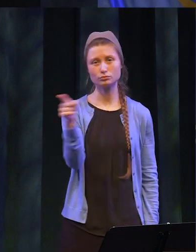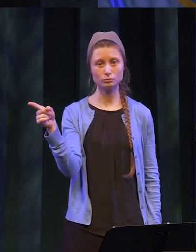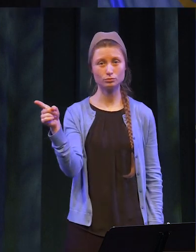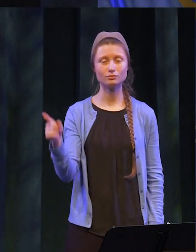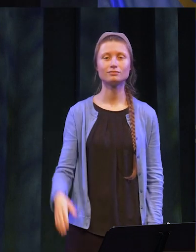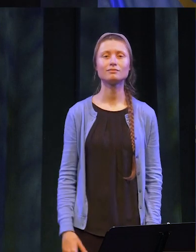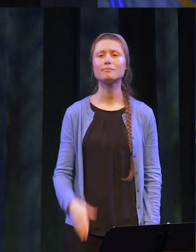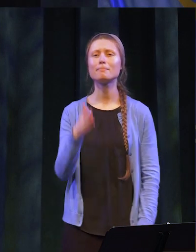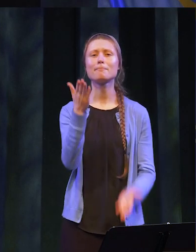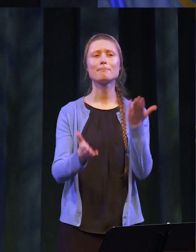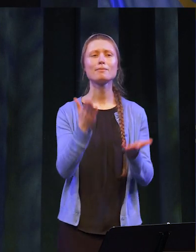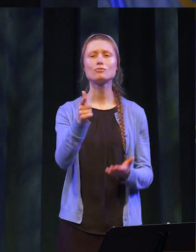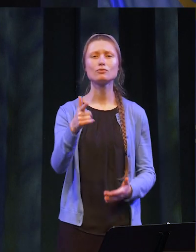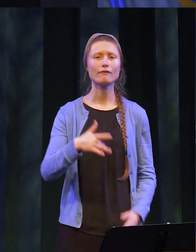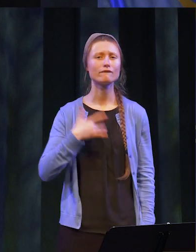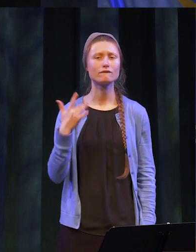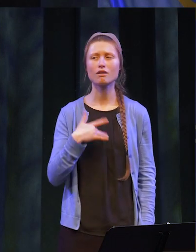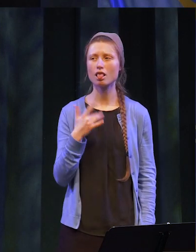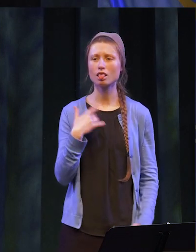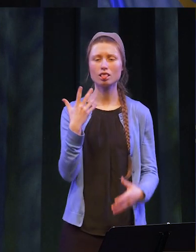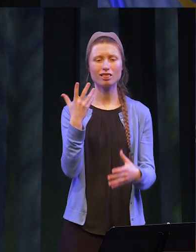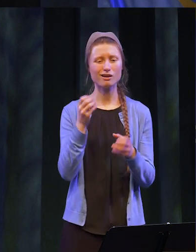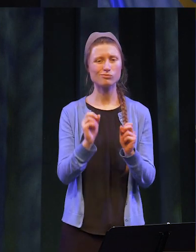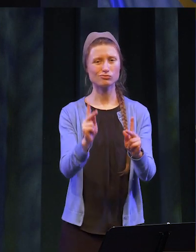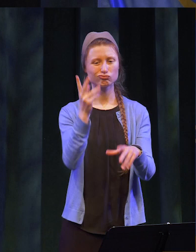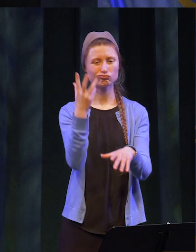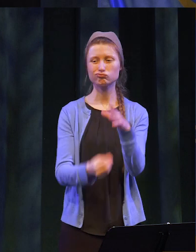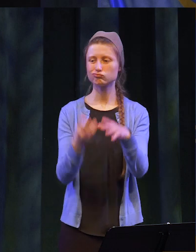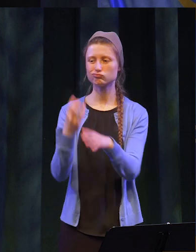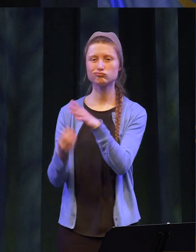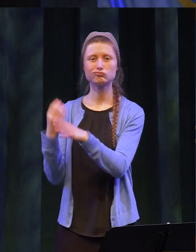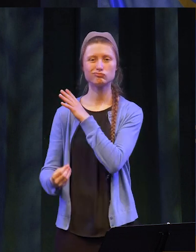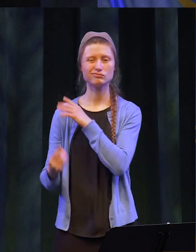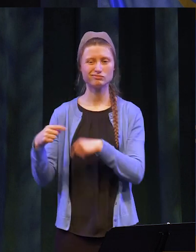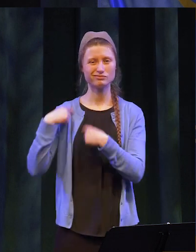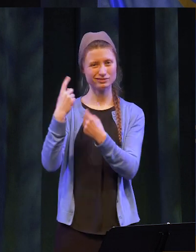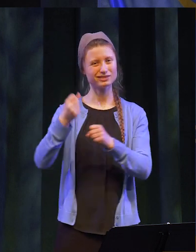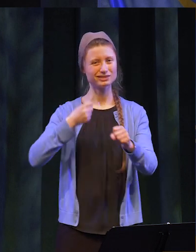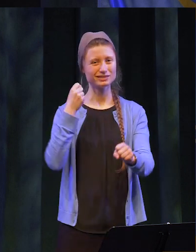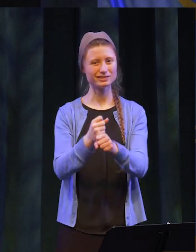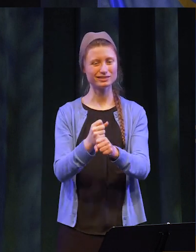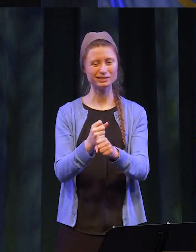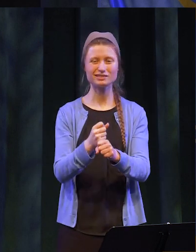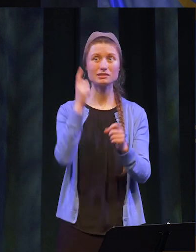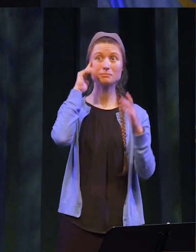You may have felt as though you’ve lost some opportunities that are part of a traditional